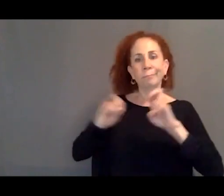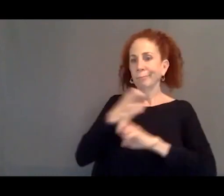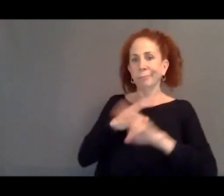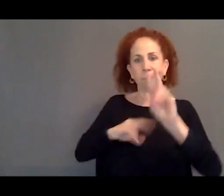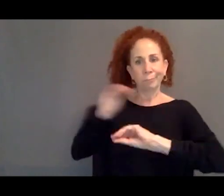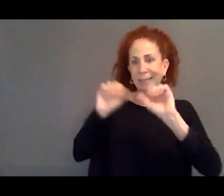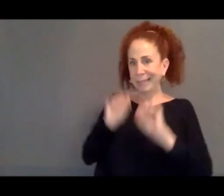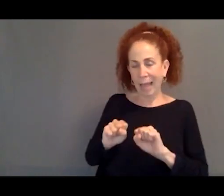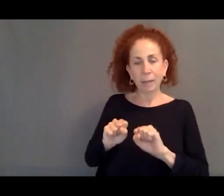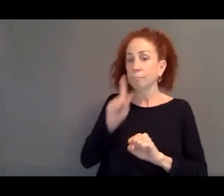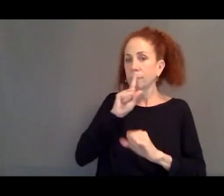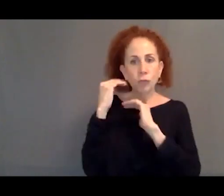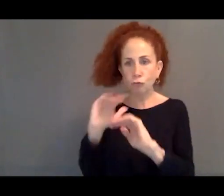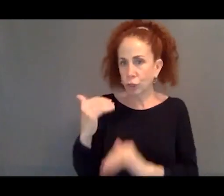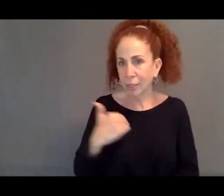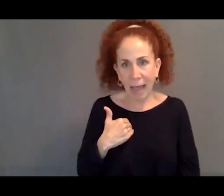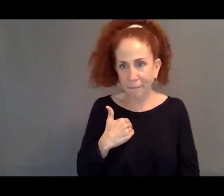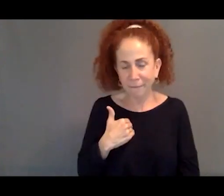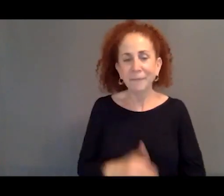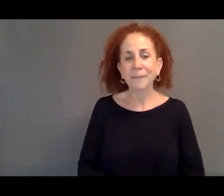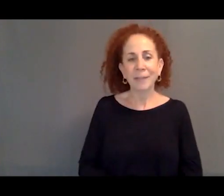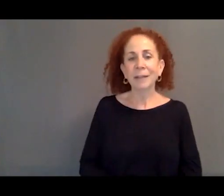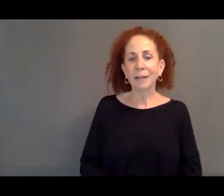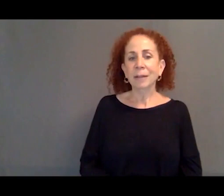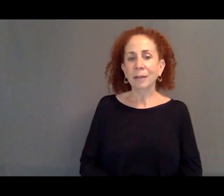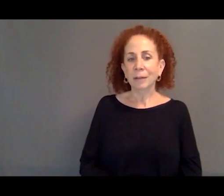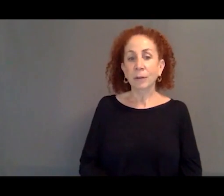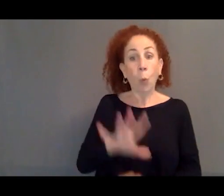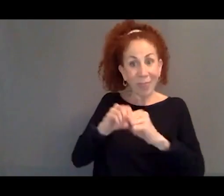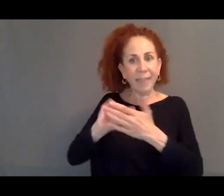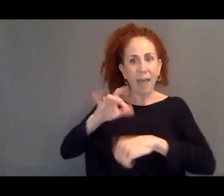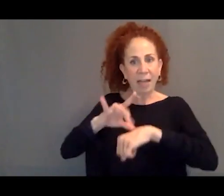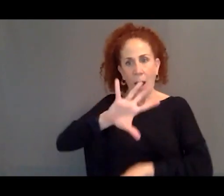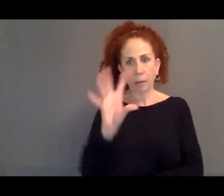on the movement of people who have been displaced.